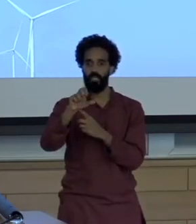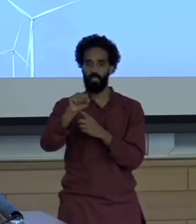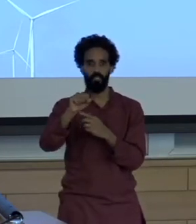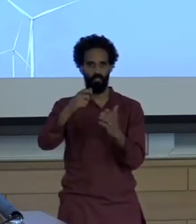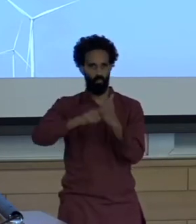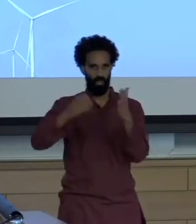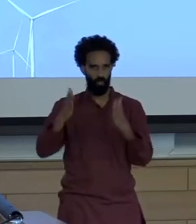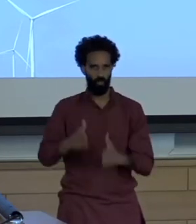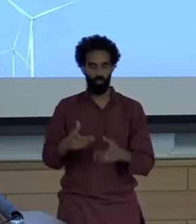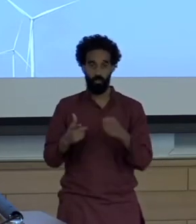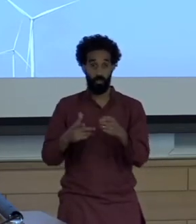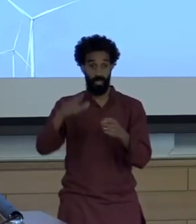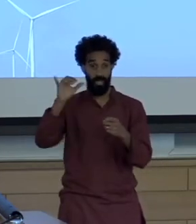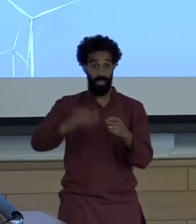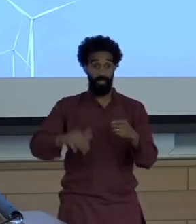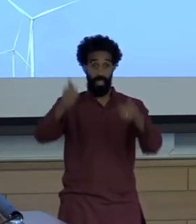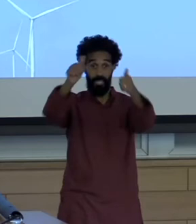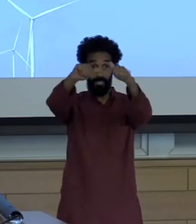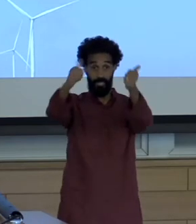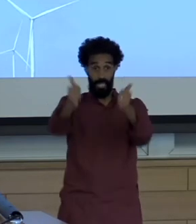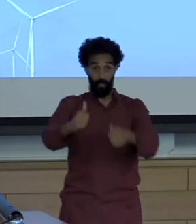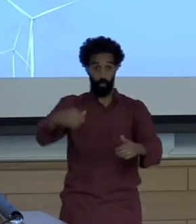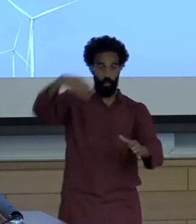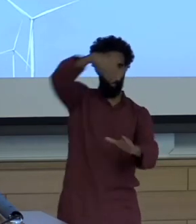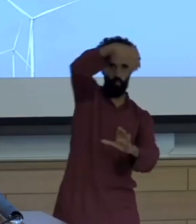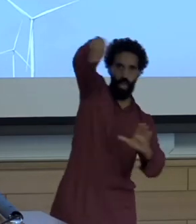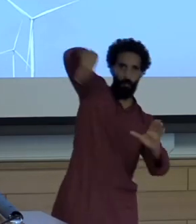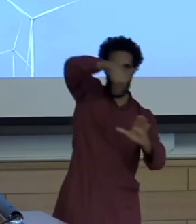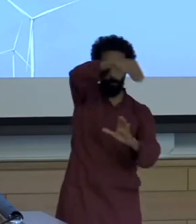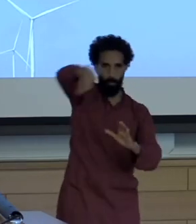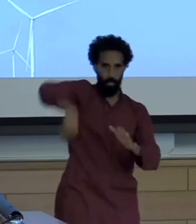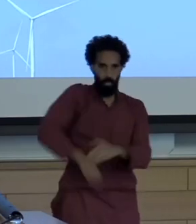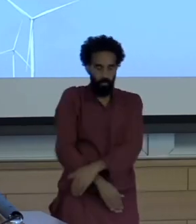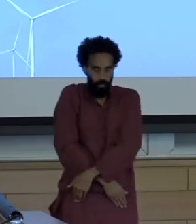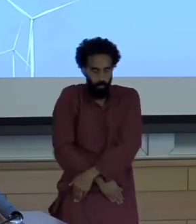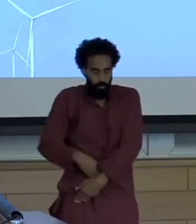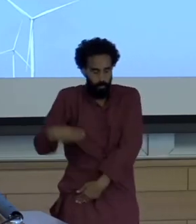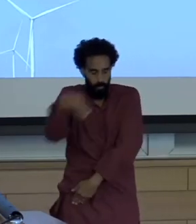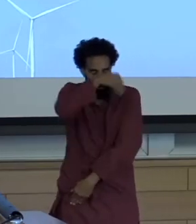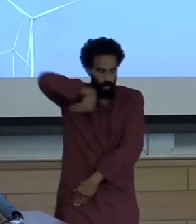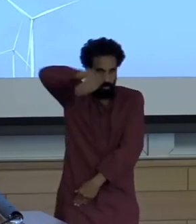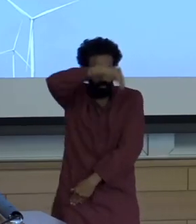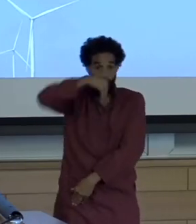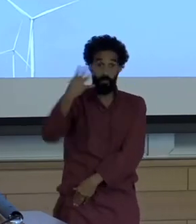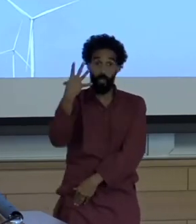covered up protected in a very lively visual metaphor of